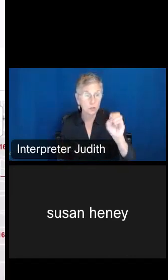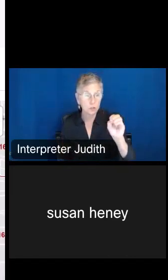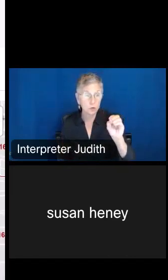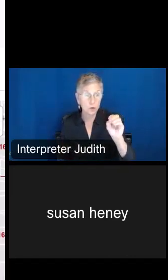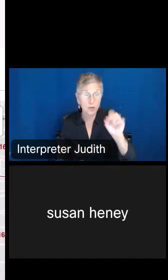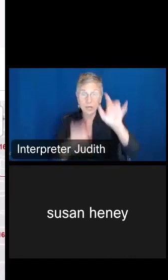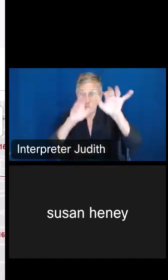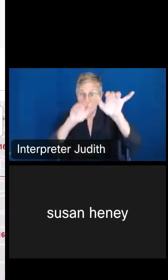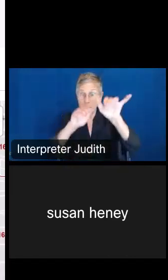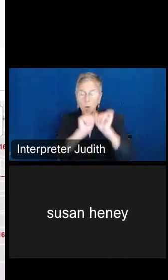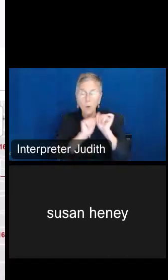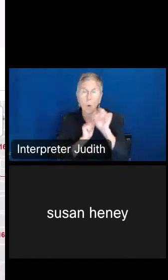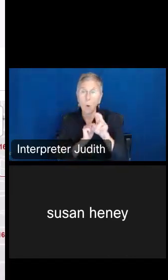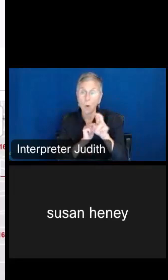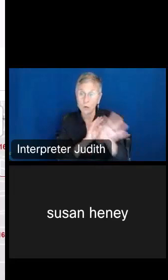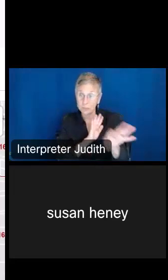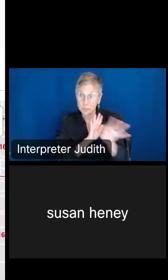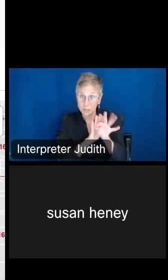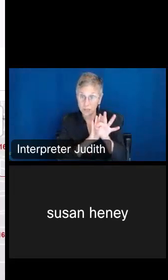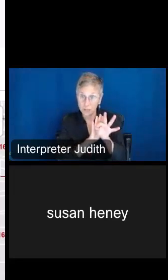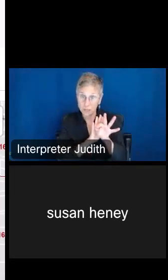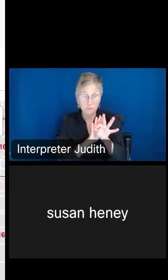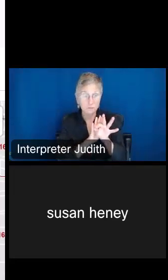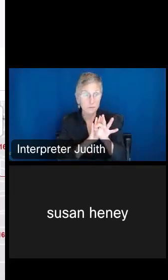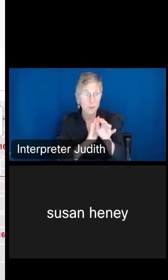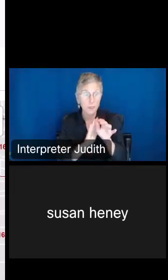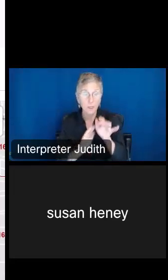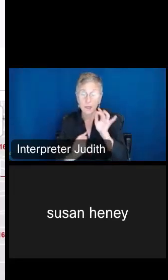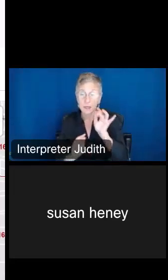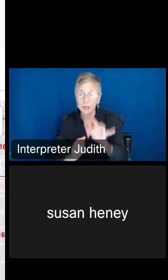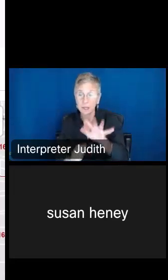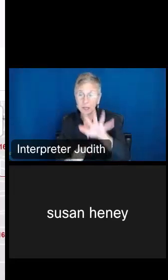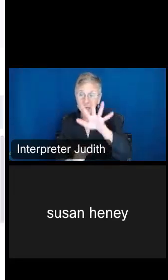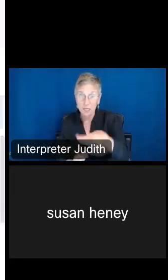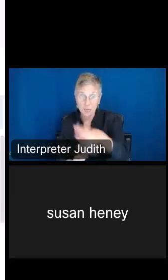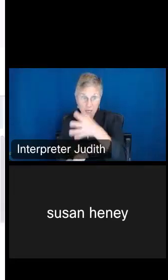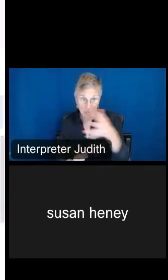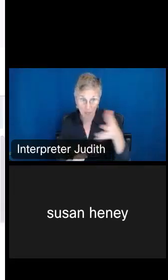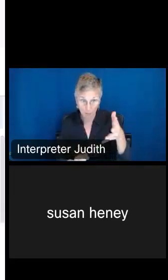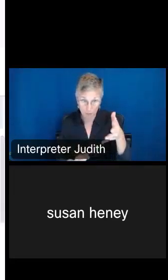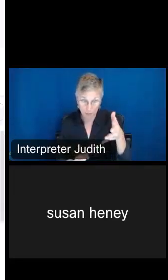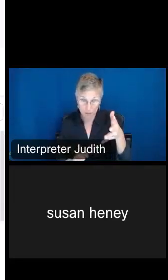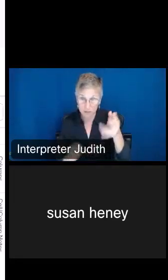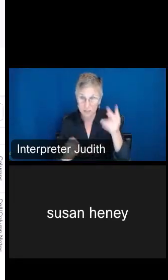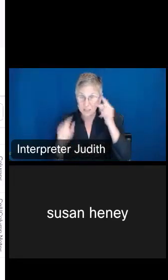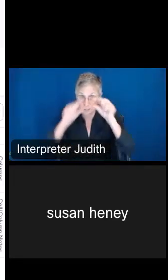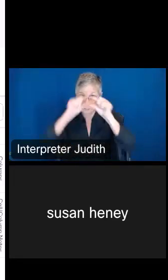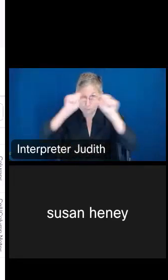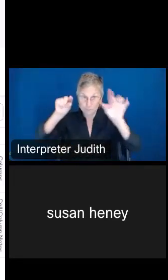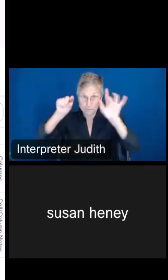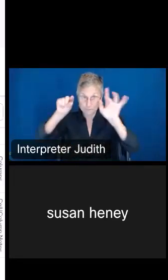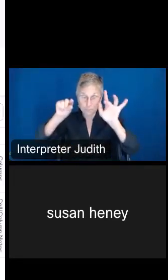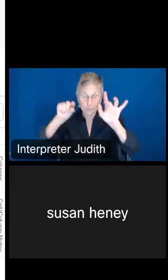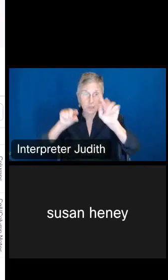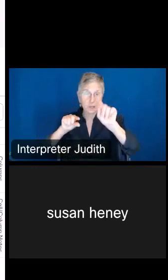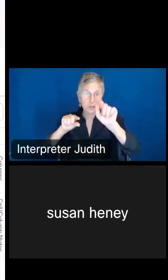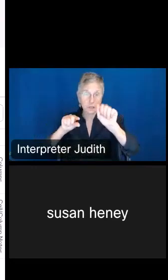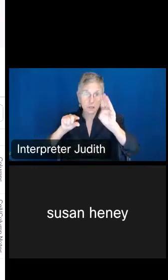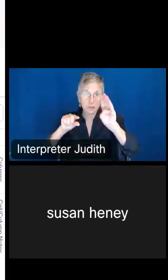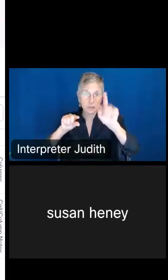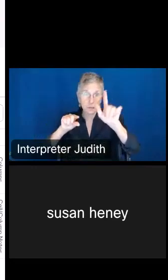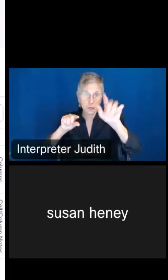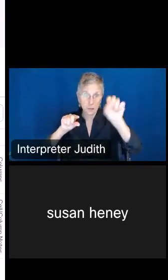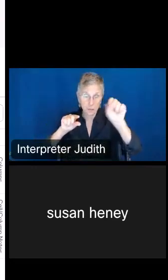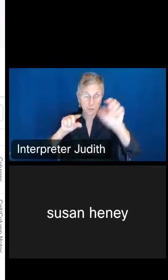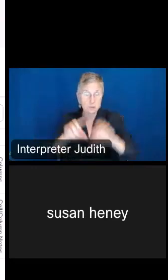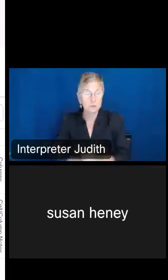And I'm going to go at table, so you can click on Tables at the top of the page, and I'm